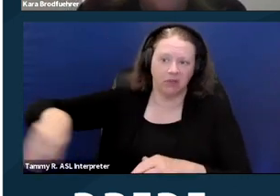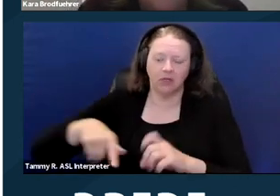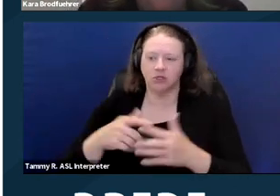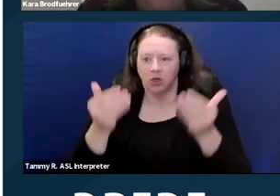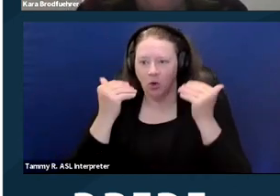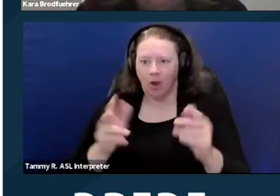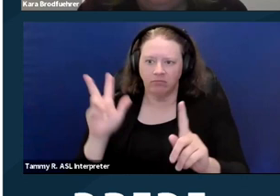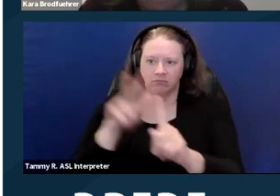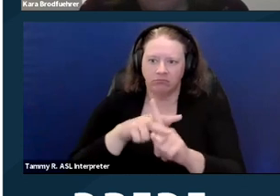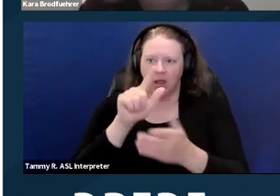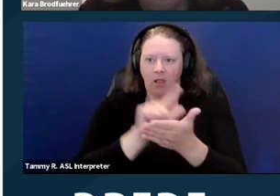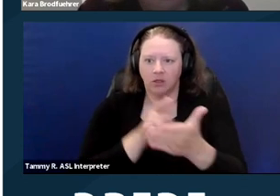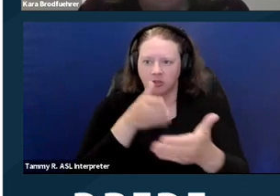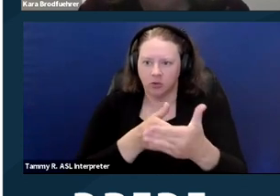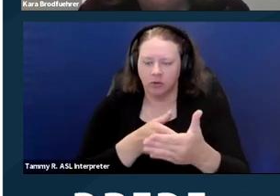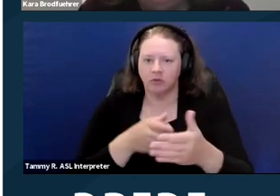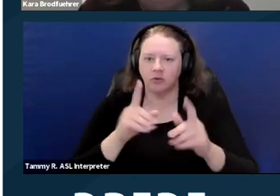So it's different in housing. Next slide.